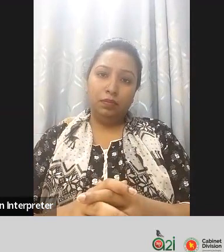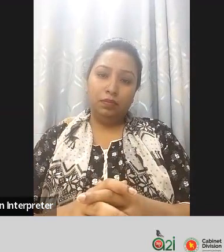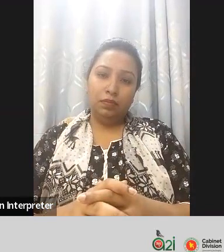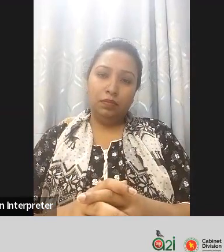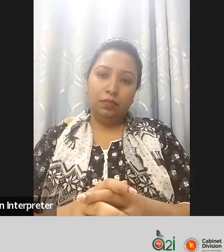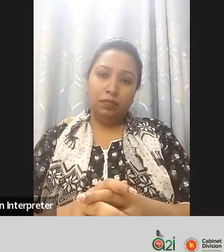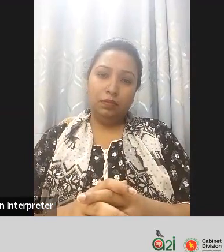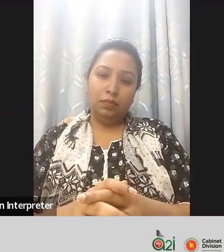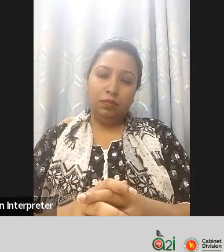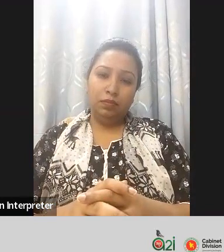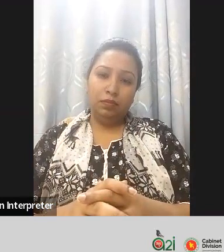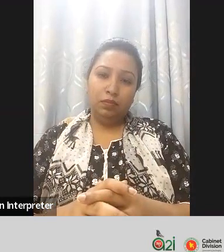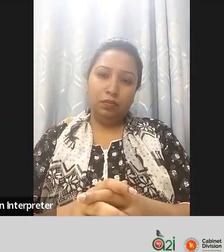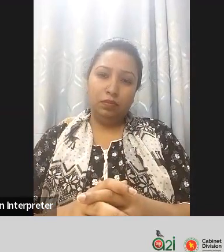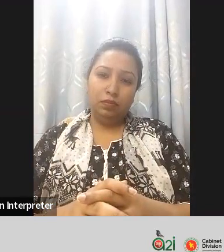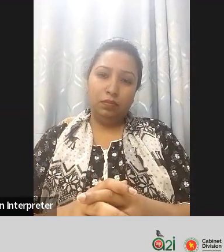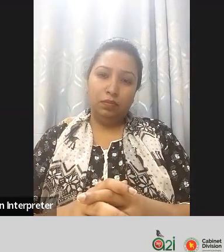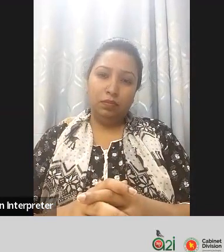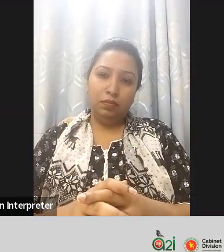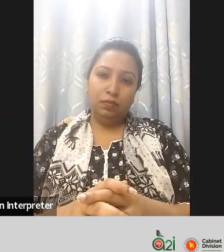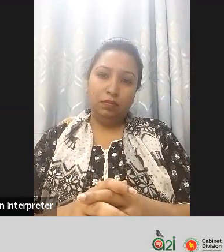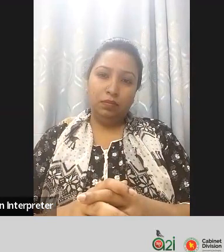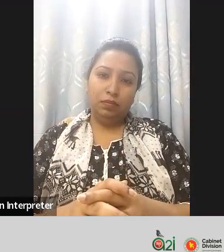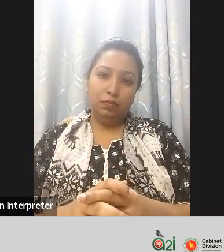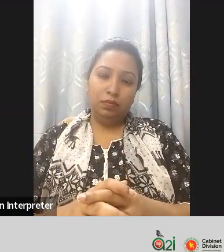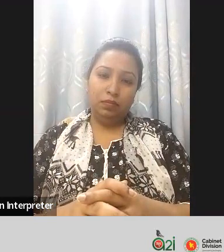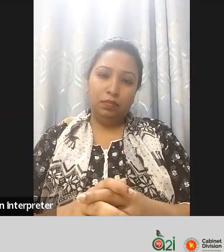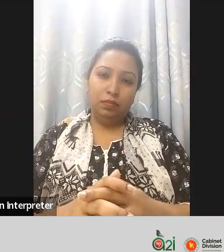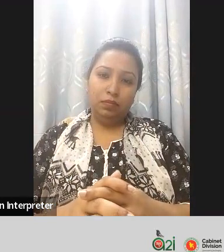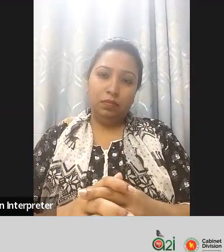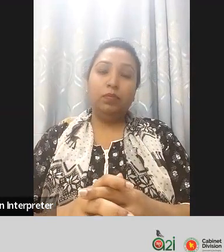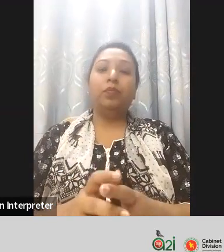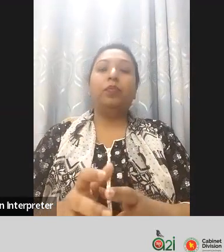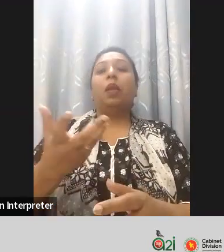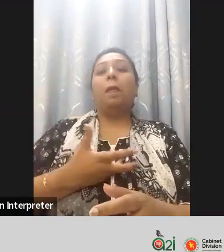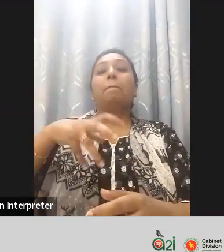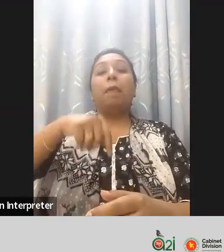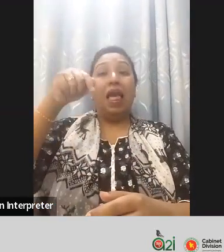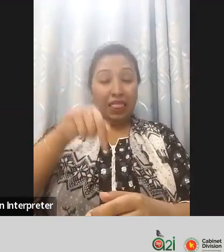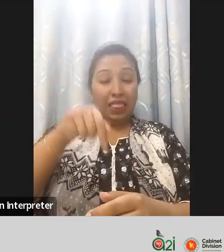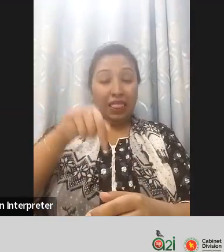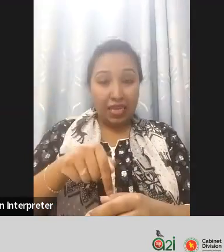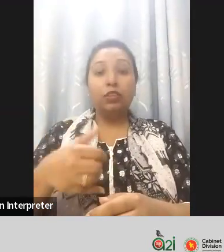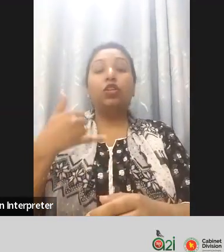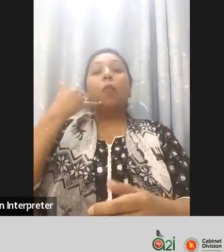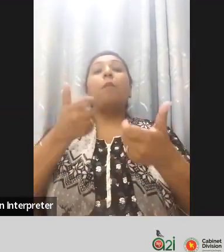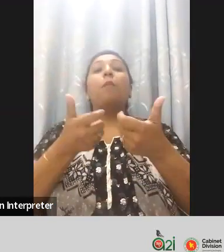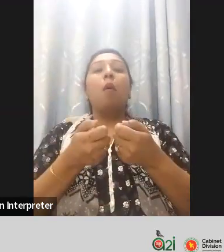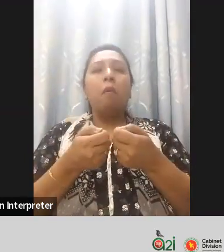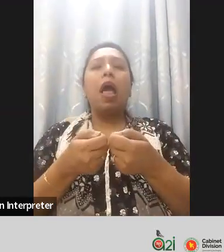technologies that are not currently being produced in Bangladesh yeah there is some Provisions for